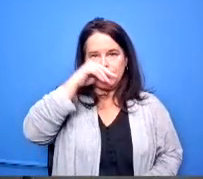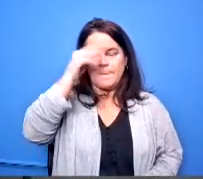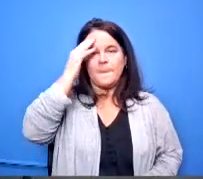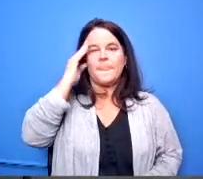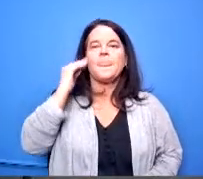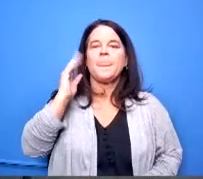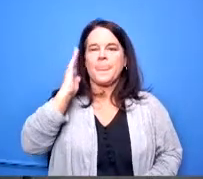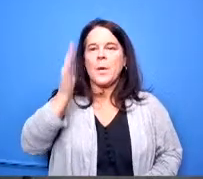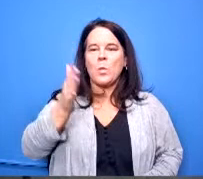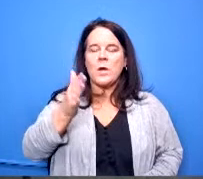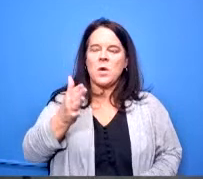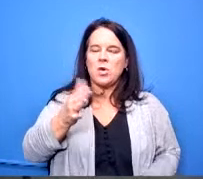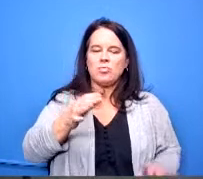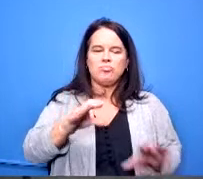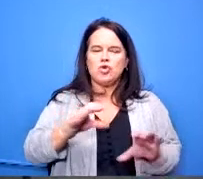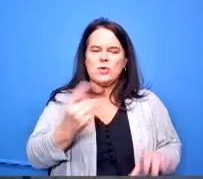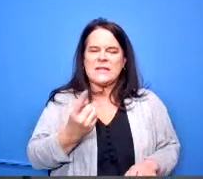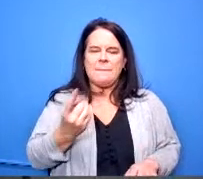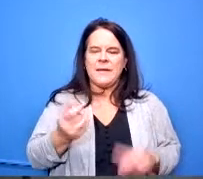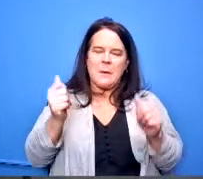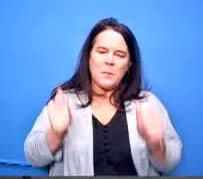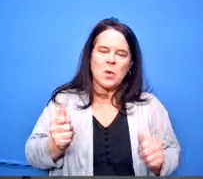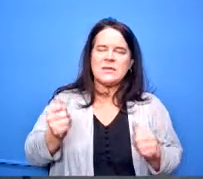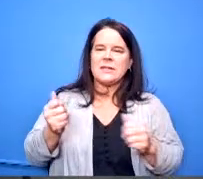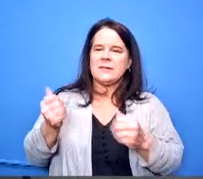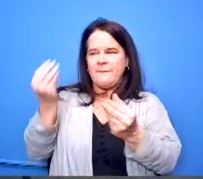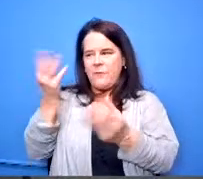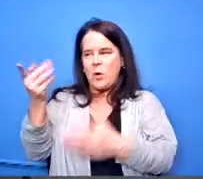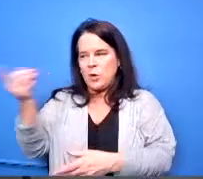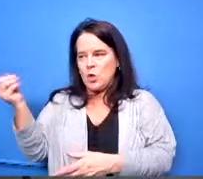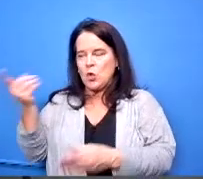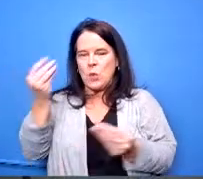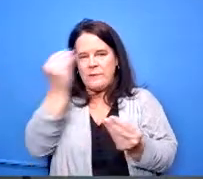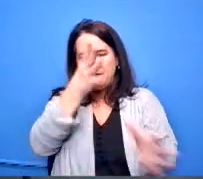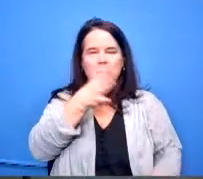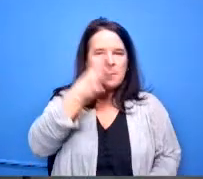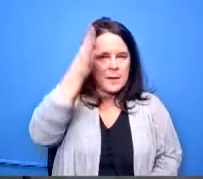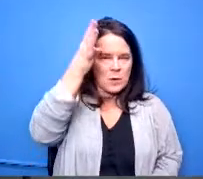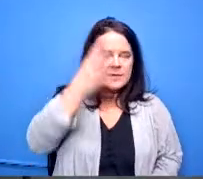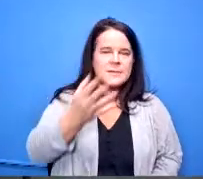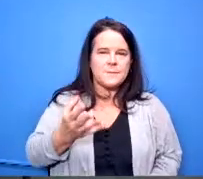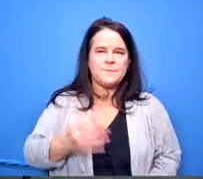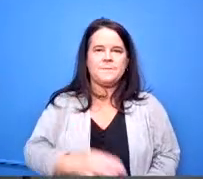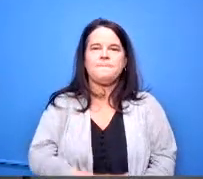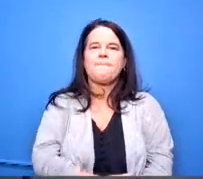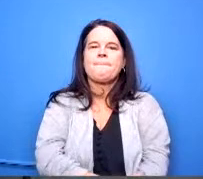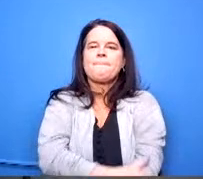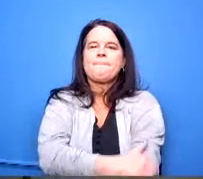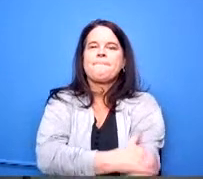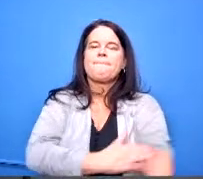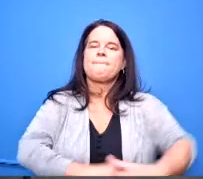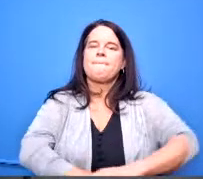you to the board and to the public on our on our sites again thank you any other questions